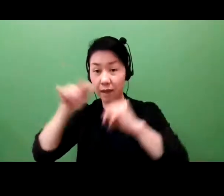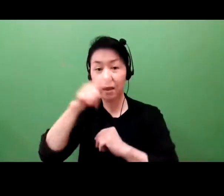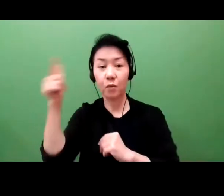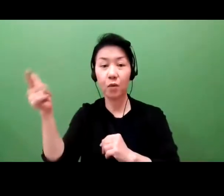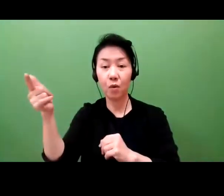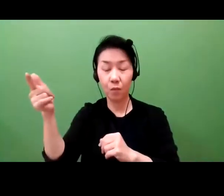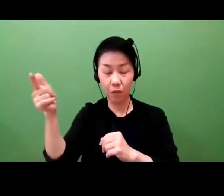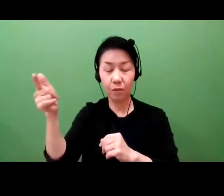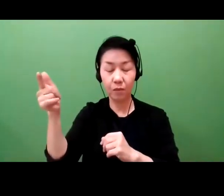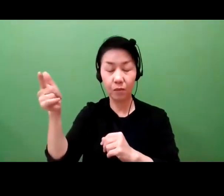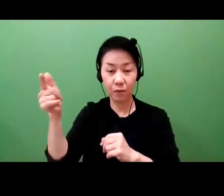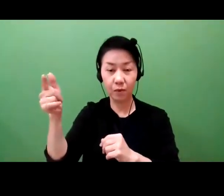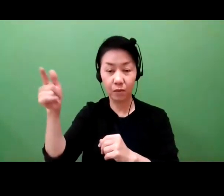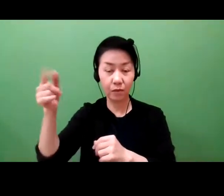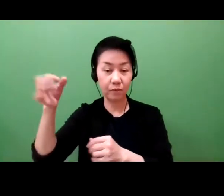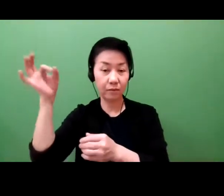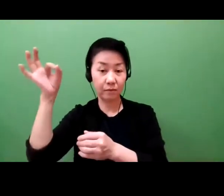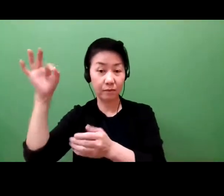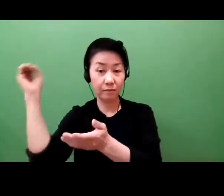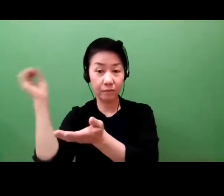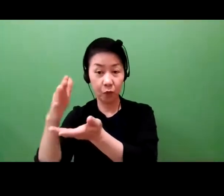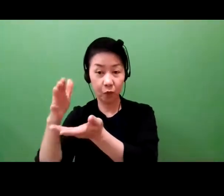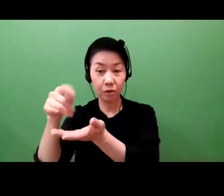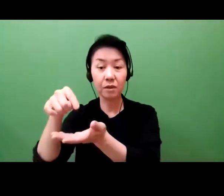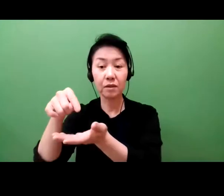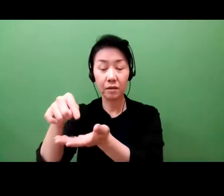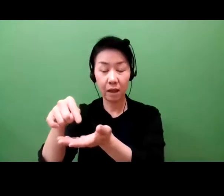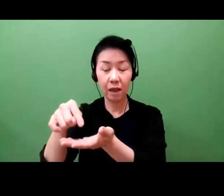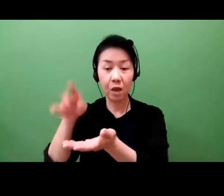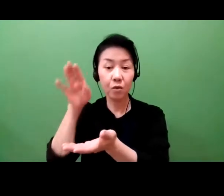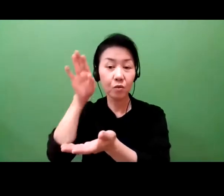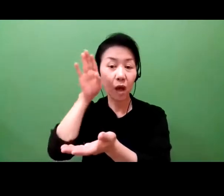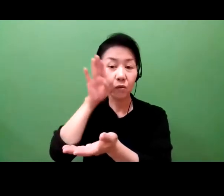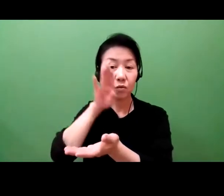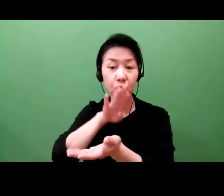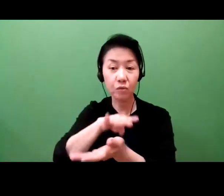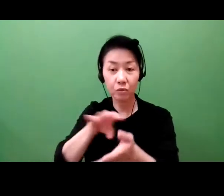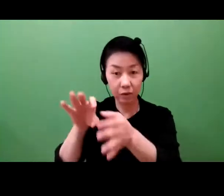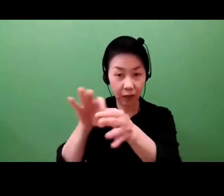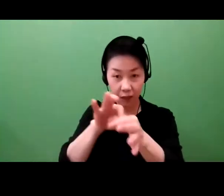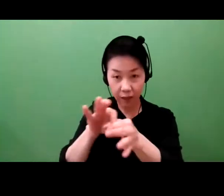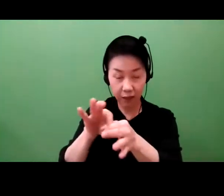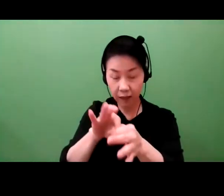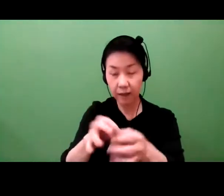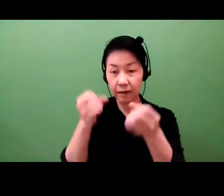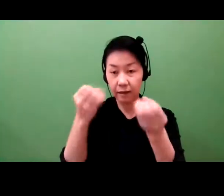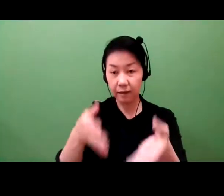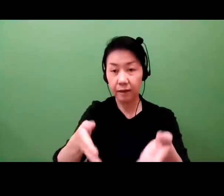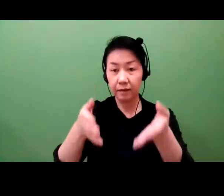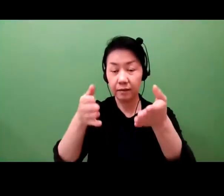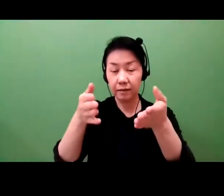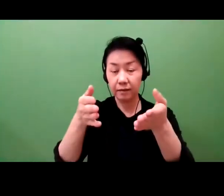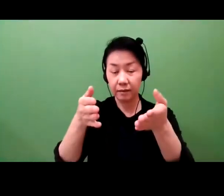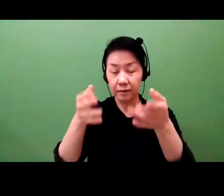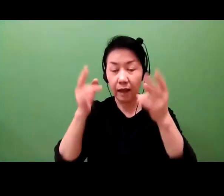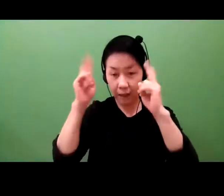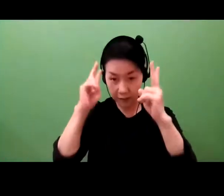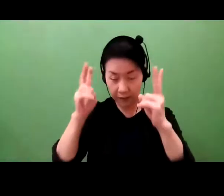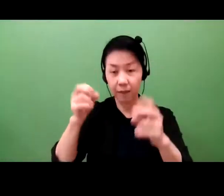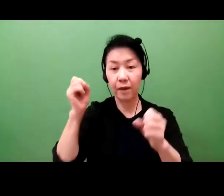of your company if you are successful. In the first category, the commercialization pathways,